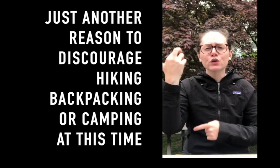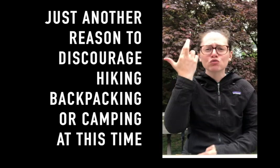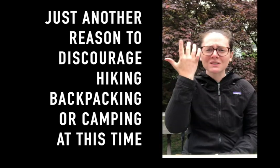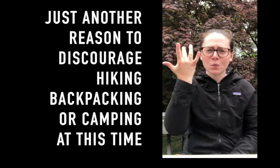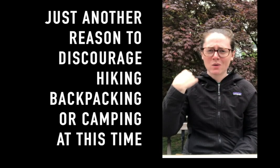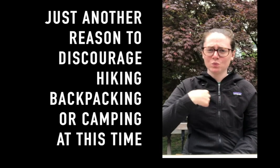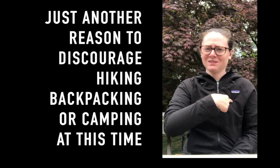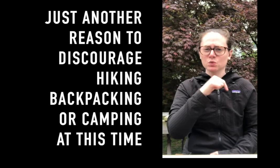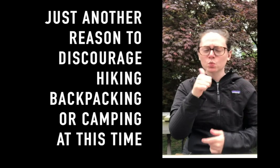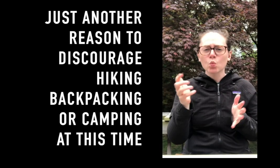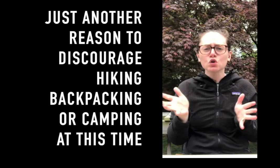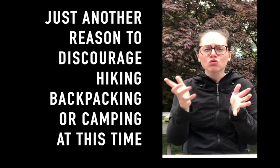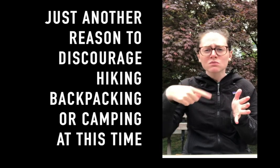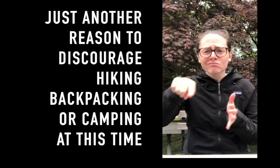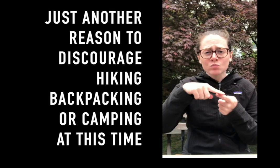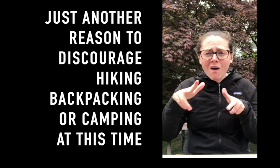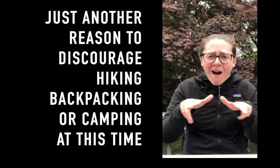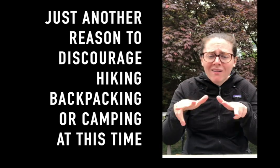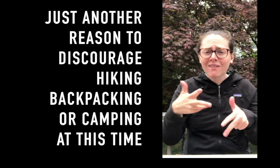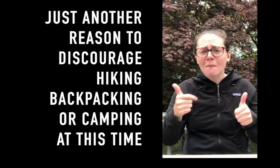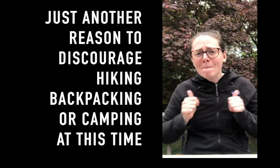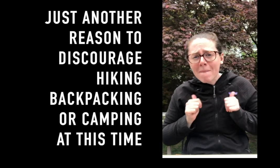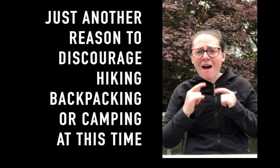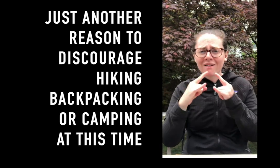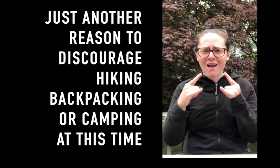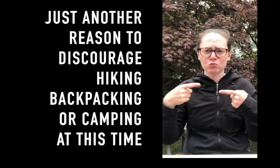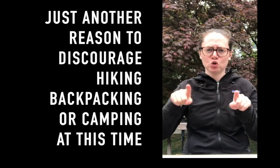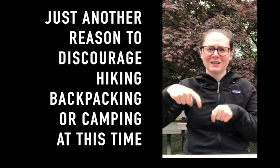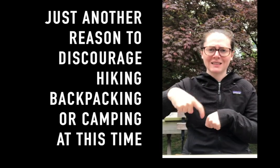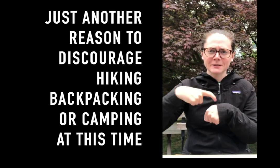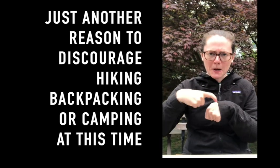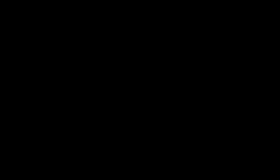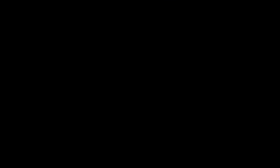So that is just another reason we are not encouraging hiking, backpacking and camping during this time.